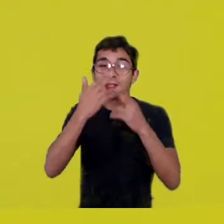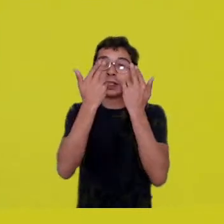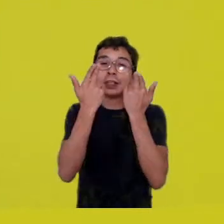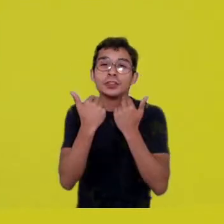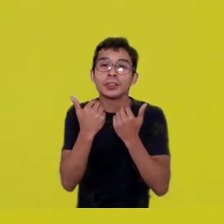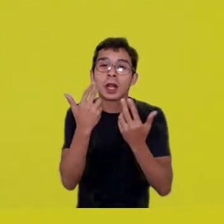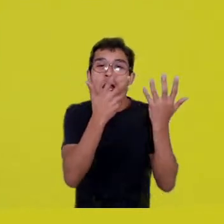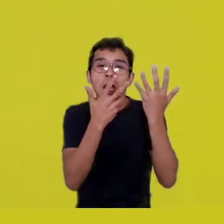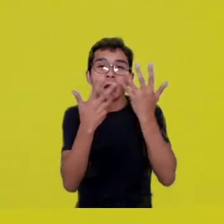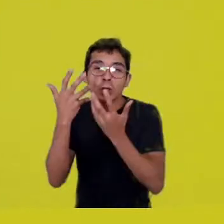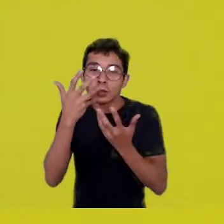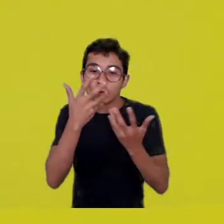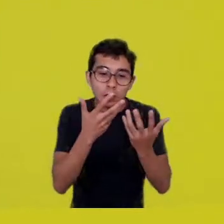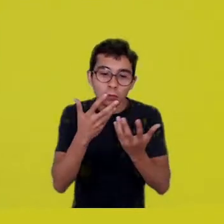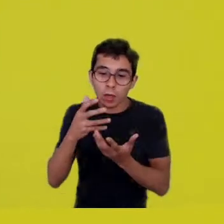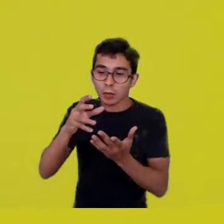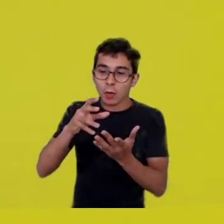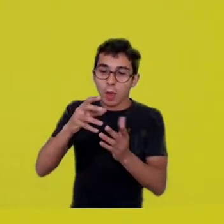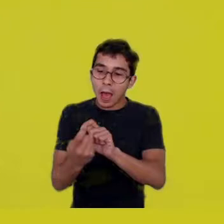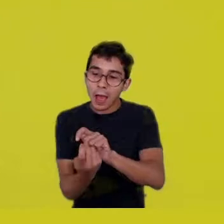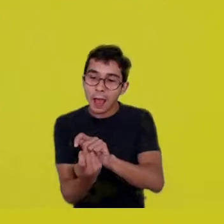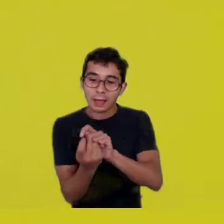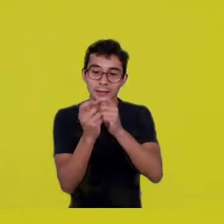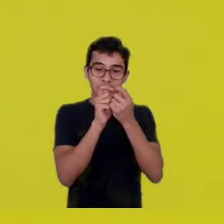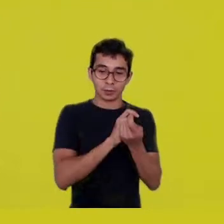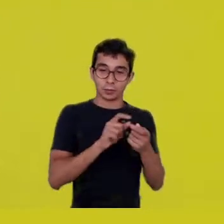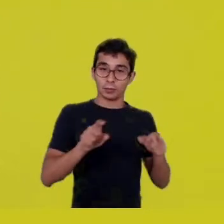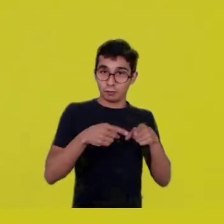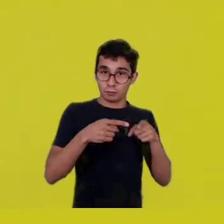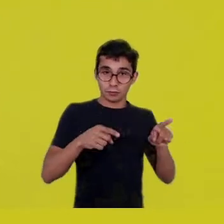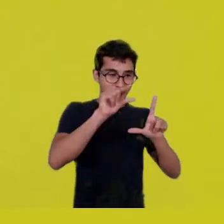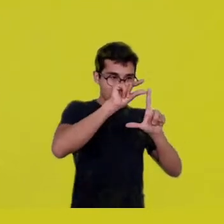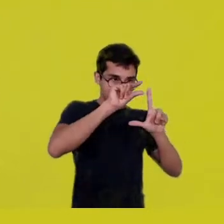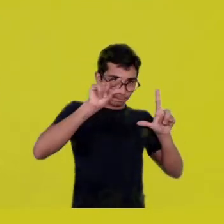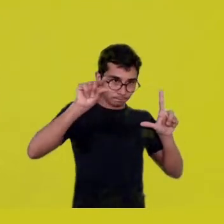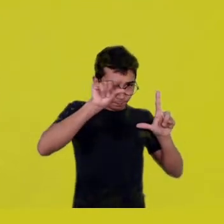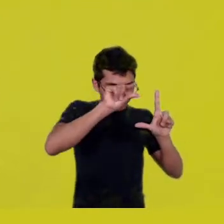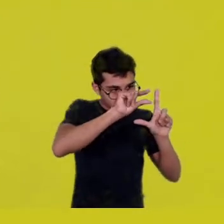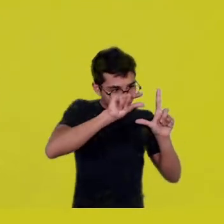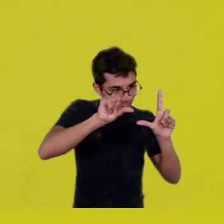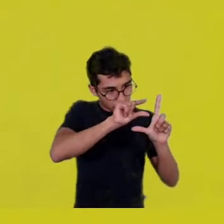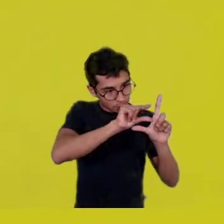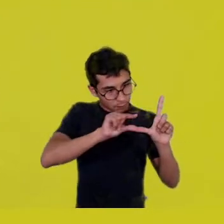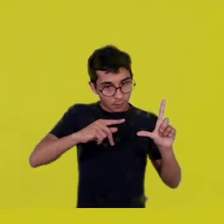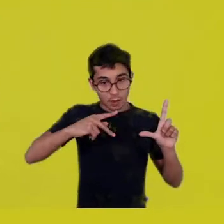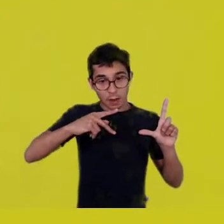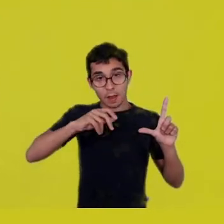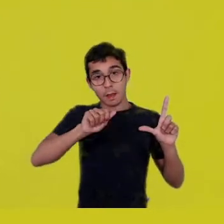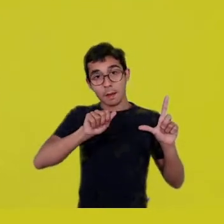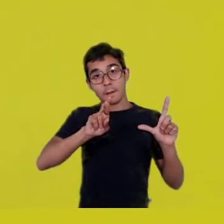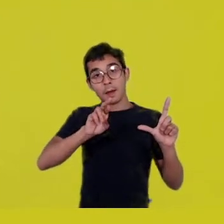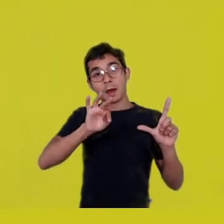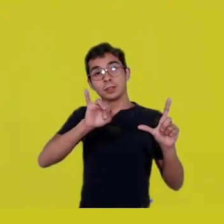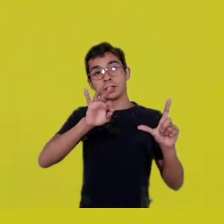which exist since times immemorial. There isn’t a date for when they were received.